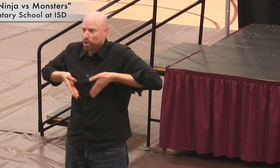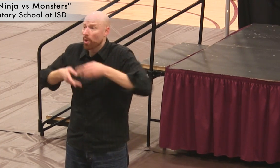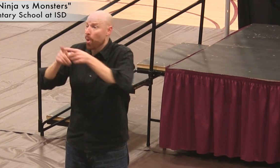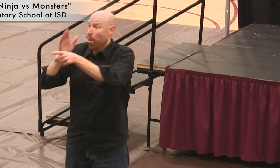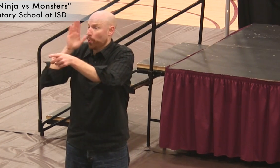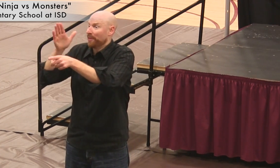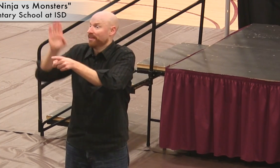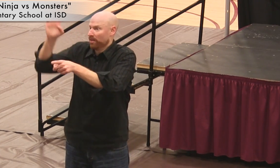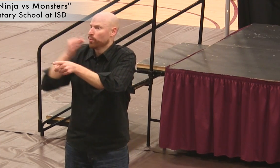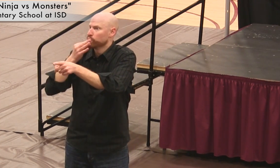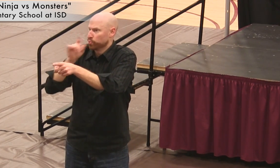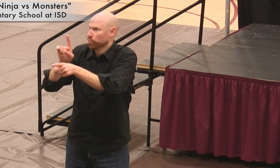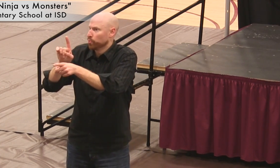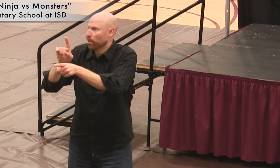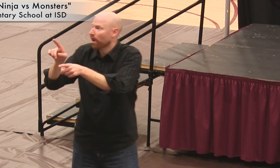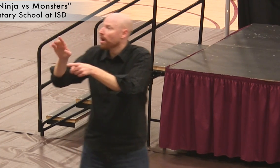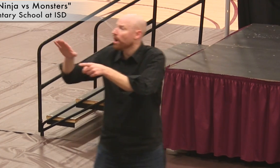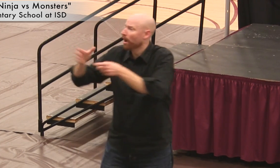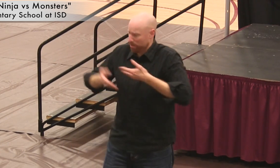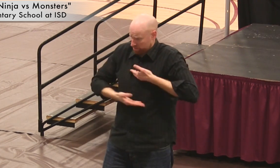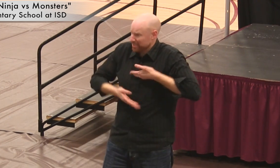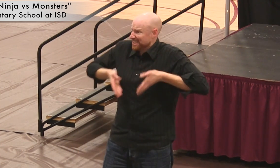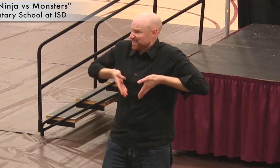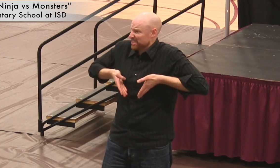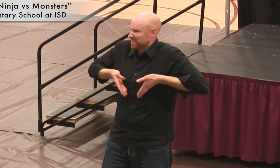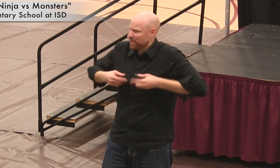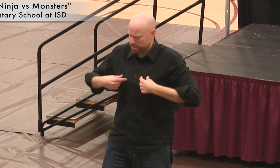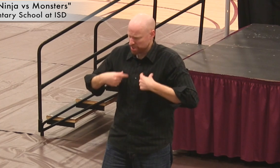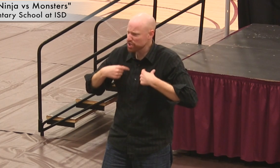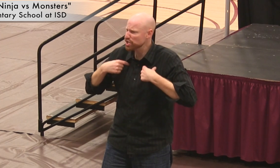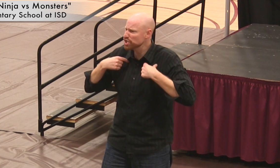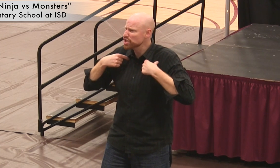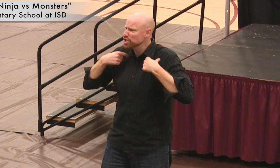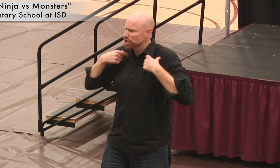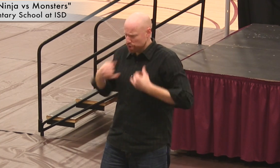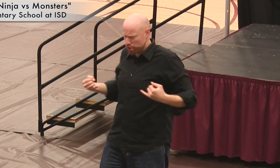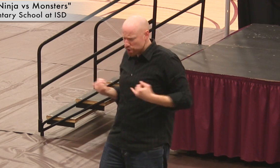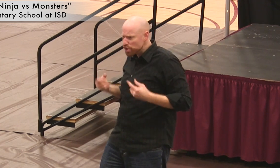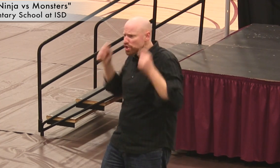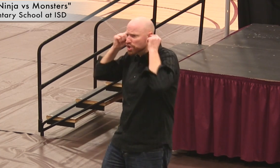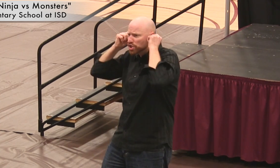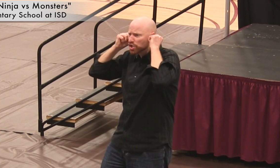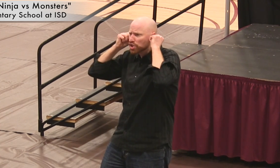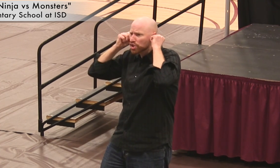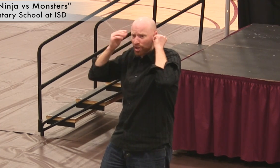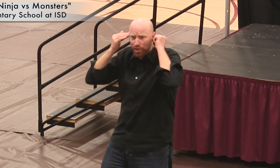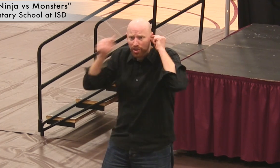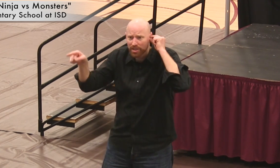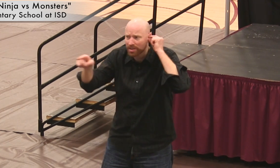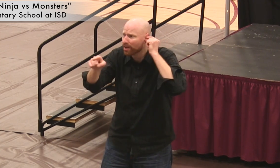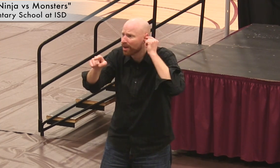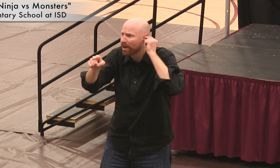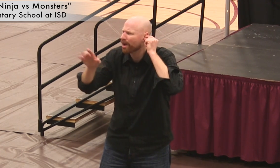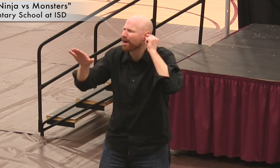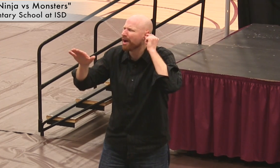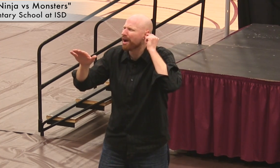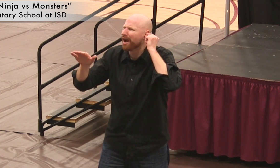[responds to a child in the audience] (Oh, I'll take your comments in a minute) This hearing aid would strap to your chest. Plugged into it were earbuds, have you seen these?